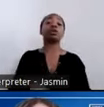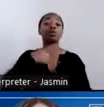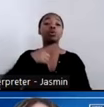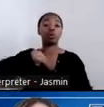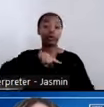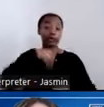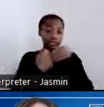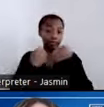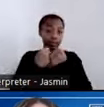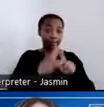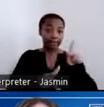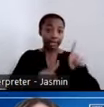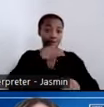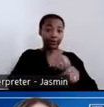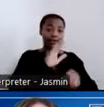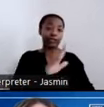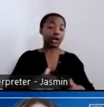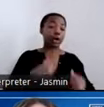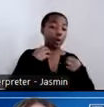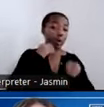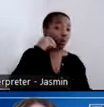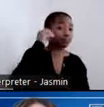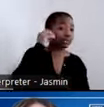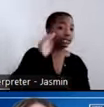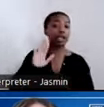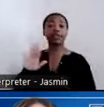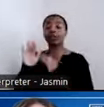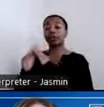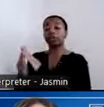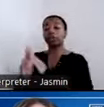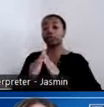communities during times they may otherwise end up in more restrictive settings.